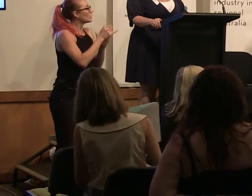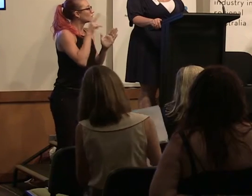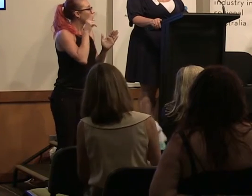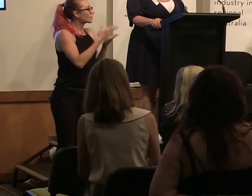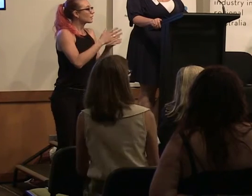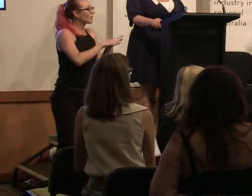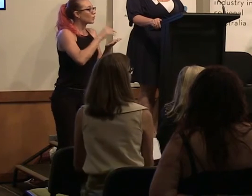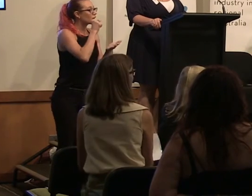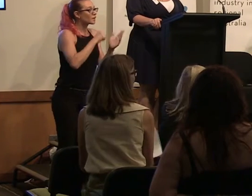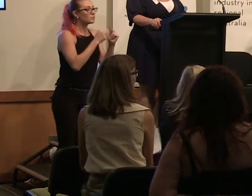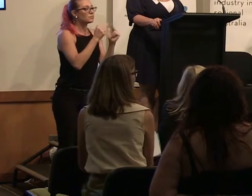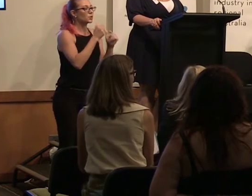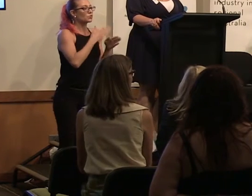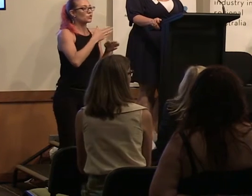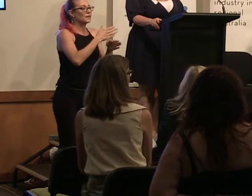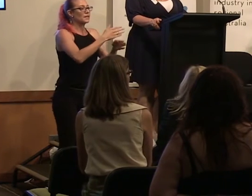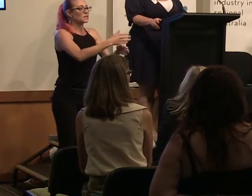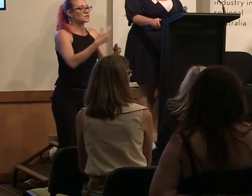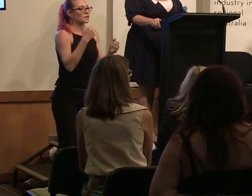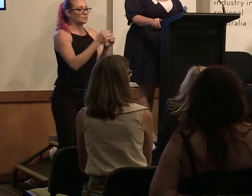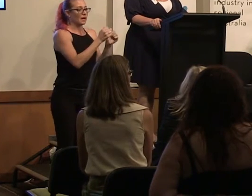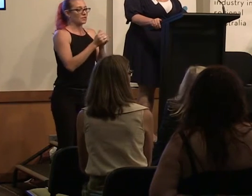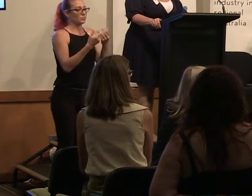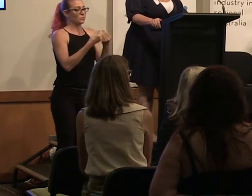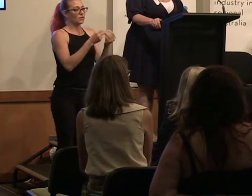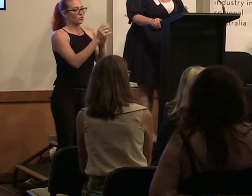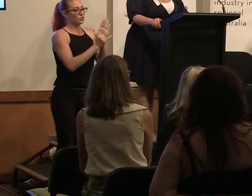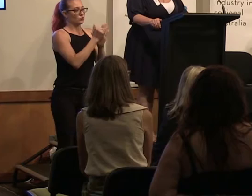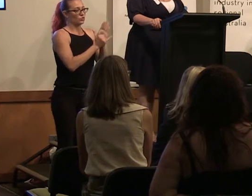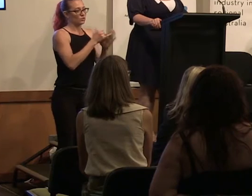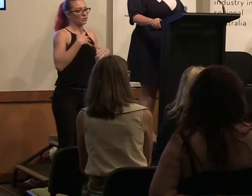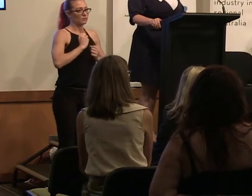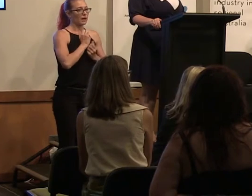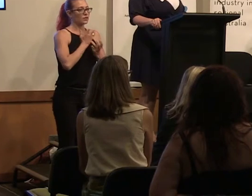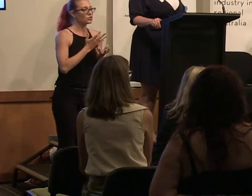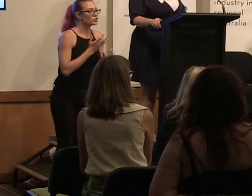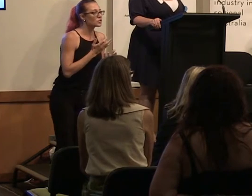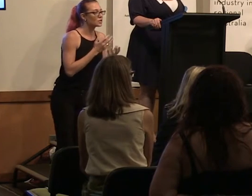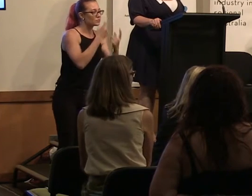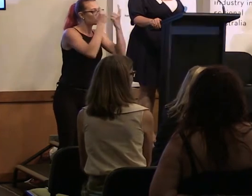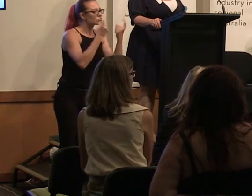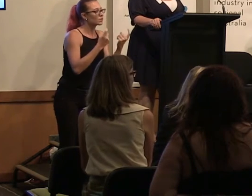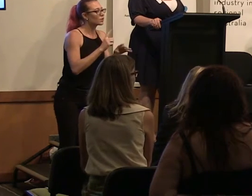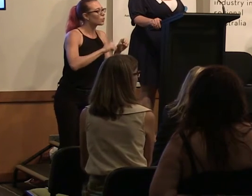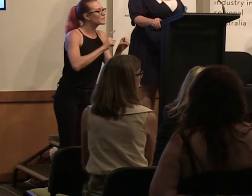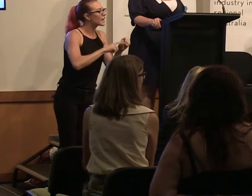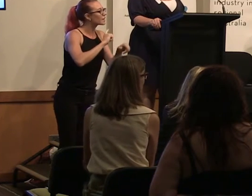we could build careers in partnership with YouTube. We're quite passionate at Screen Queensland about storytelling